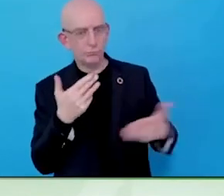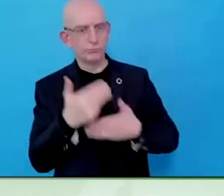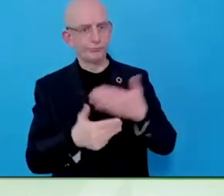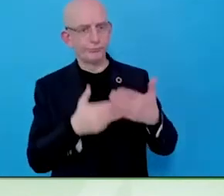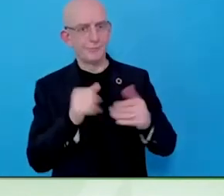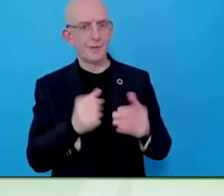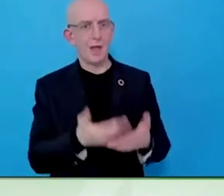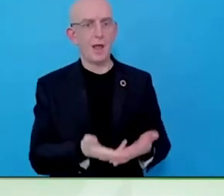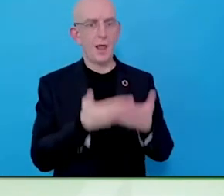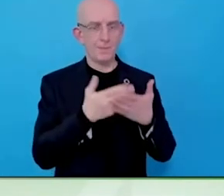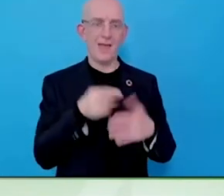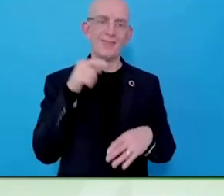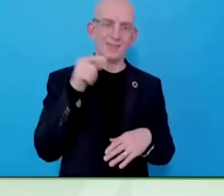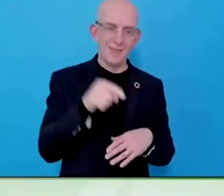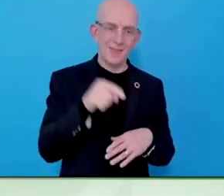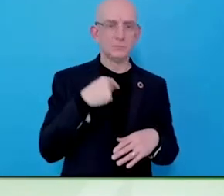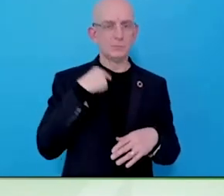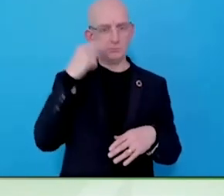It is getting a better understanding on both sides.